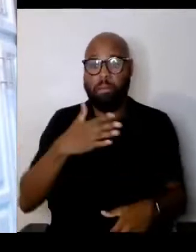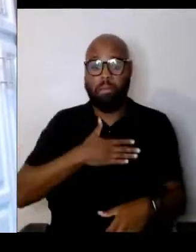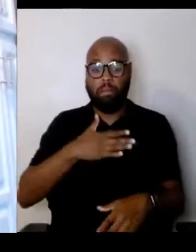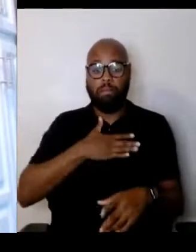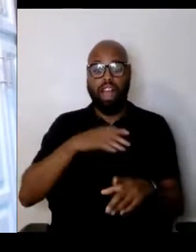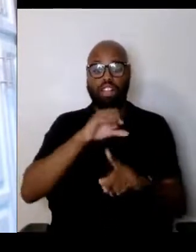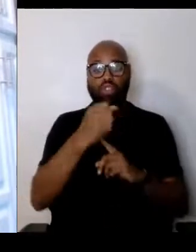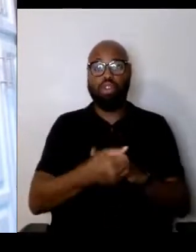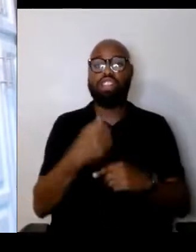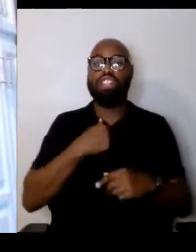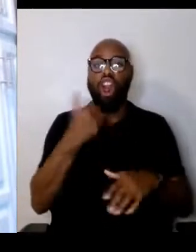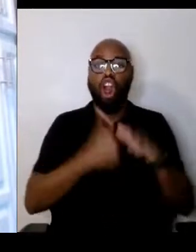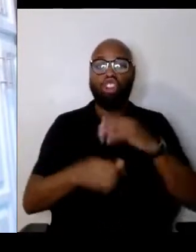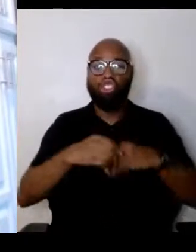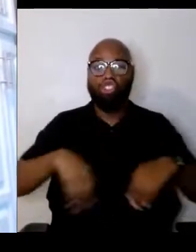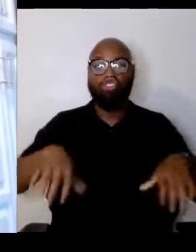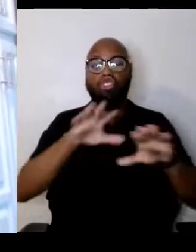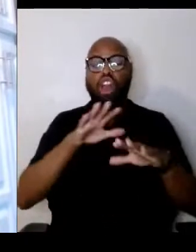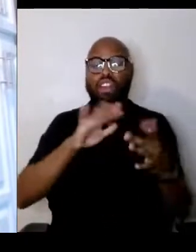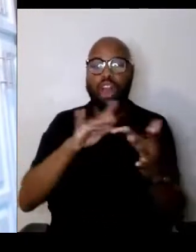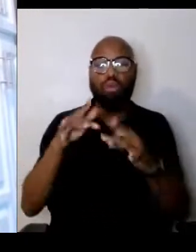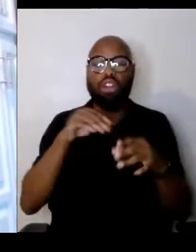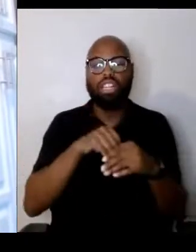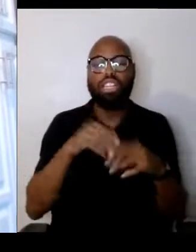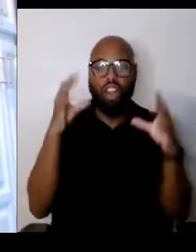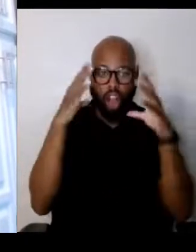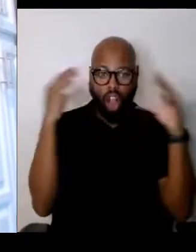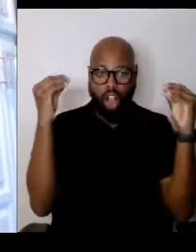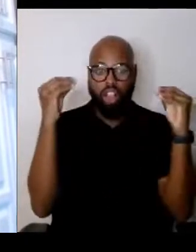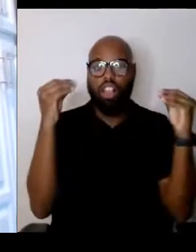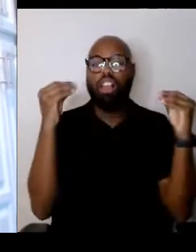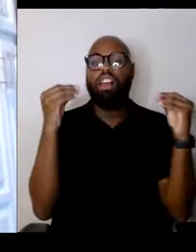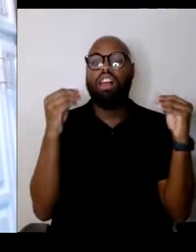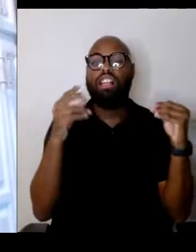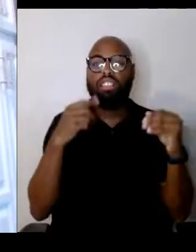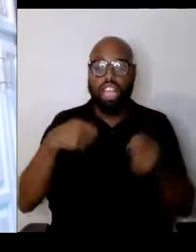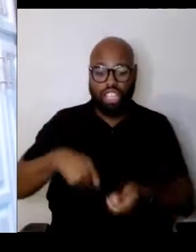had dug this bunker that I was put into for two years